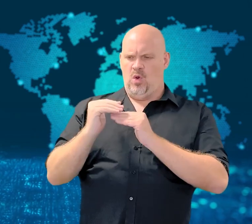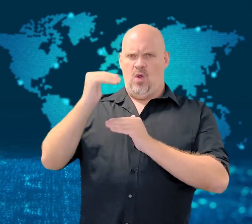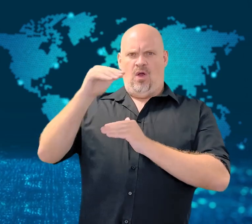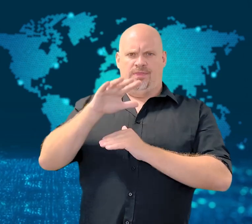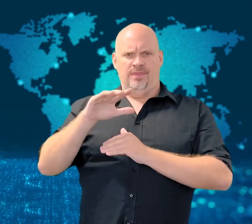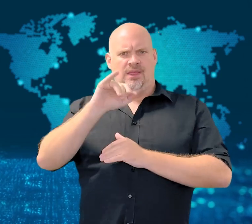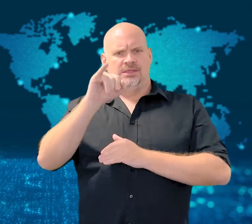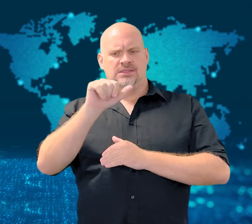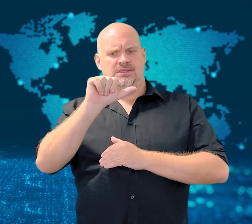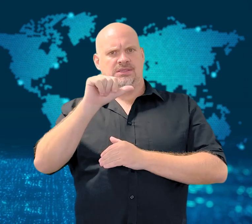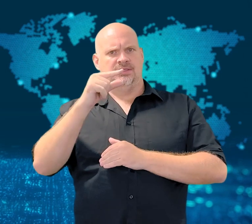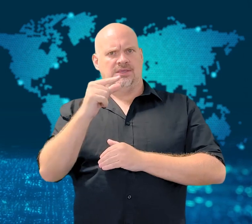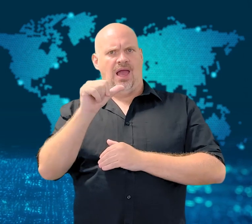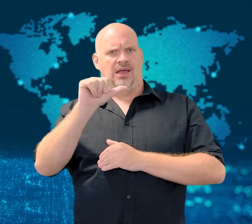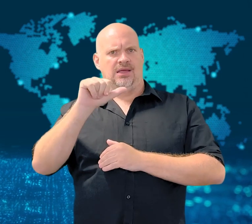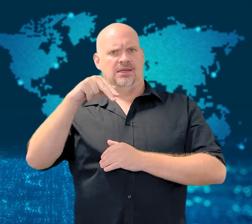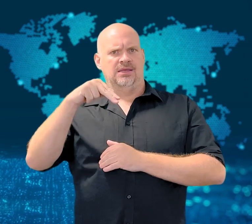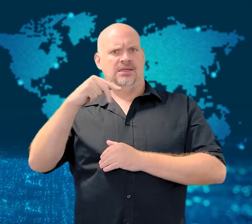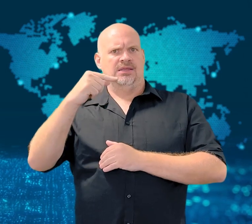the border of China.